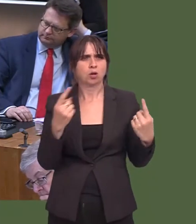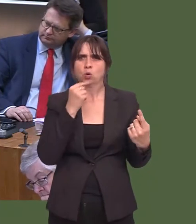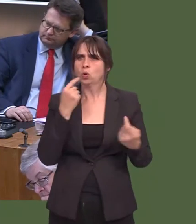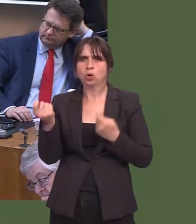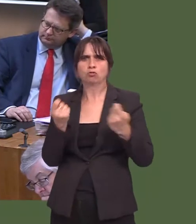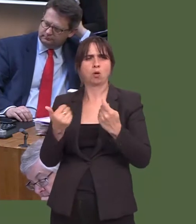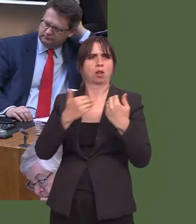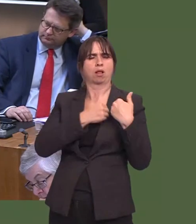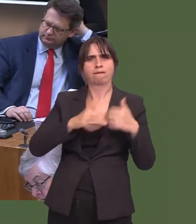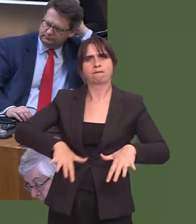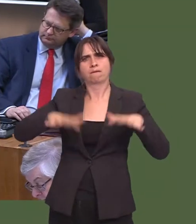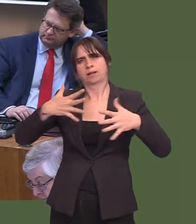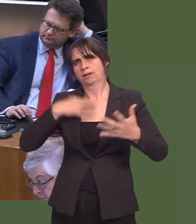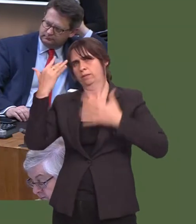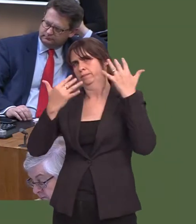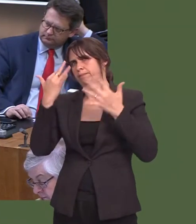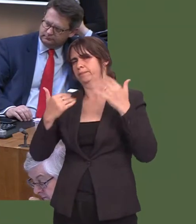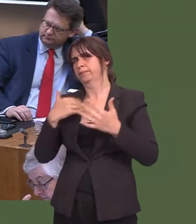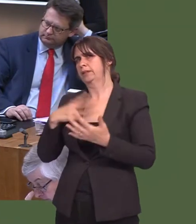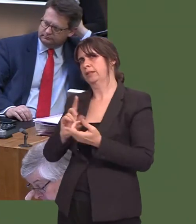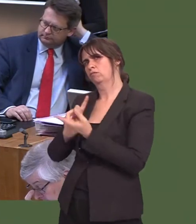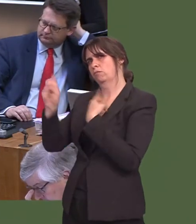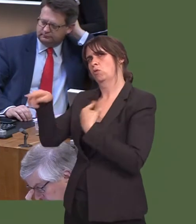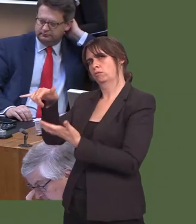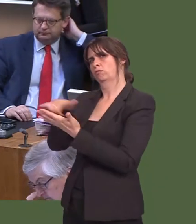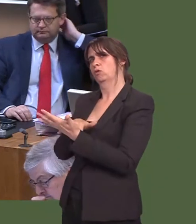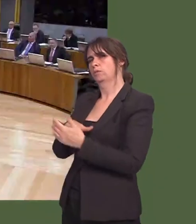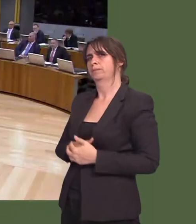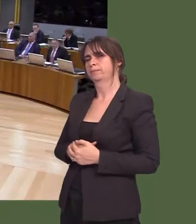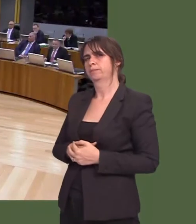And weíll consider our response to that as part of our response to the committeeís report.